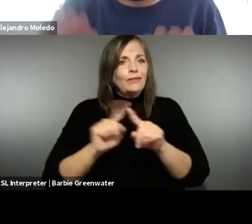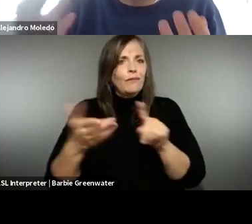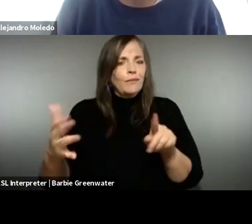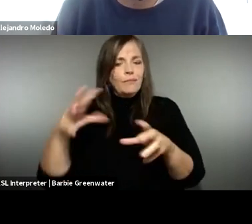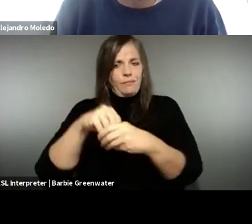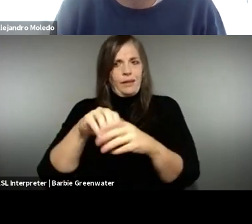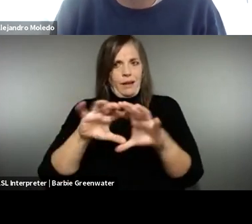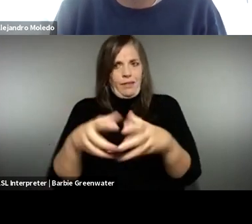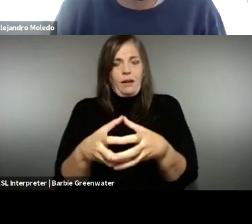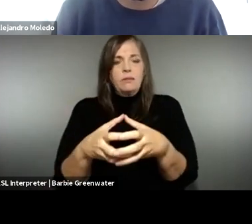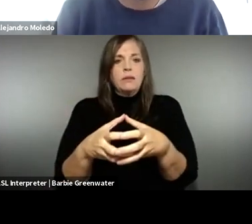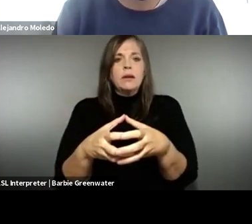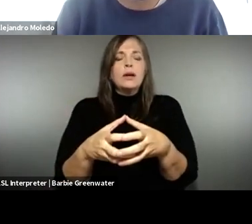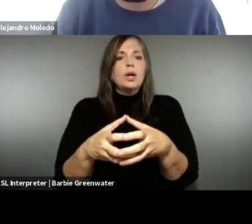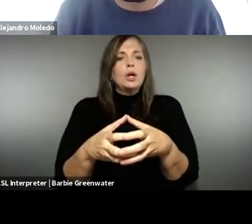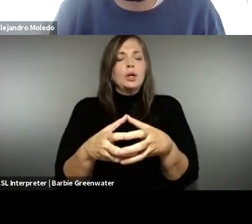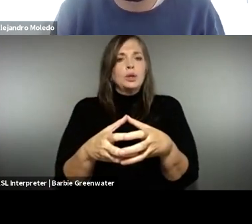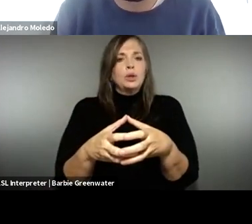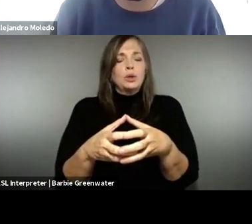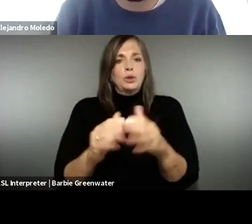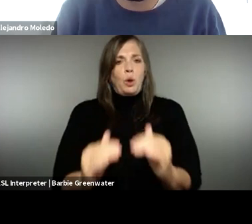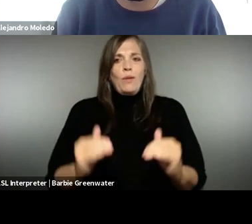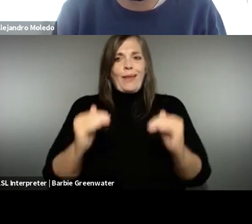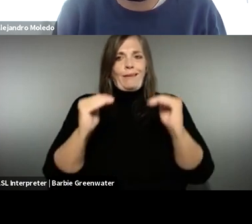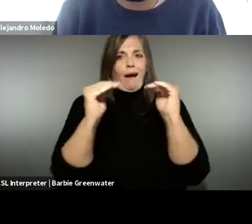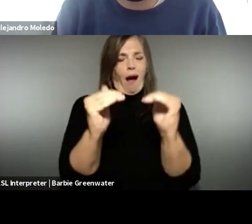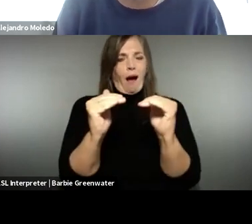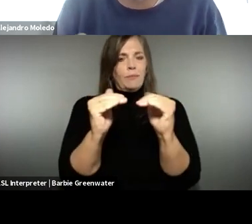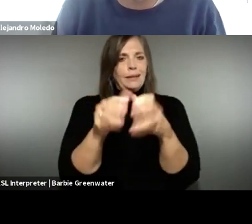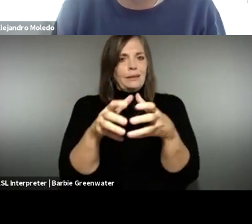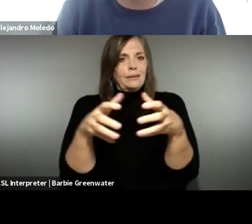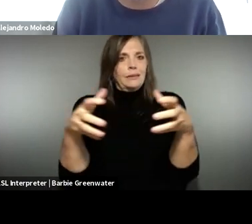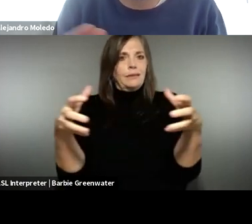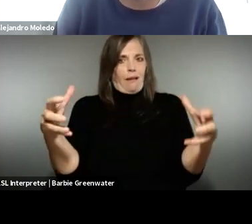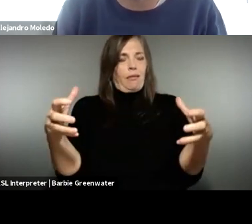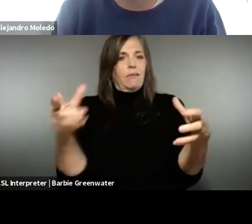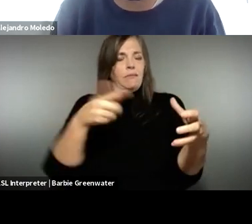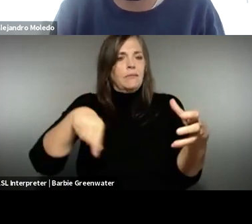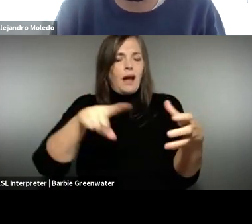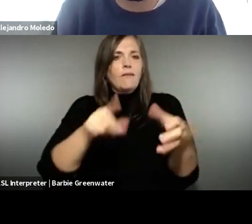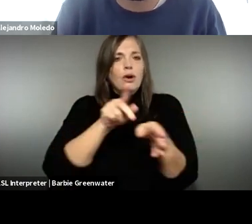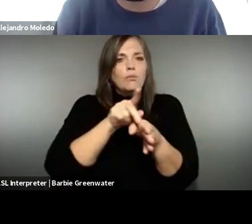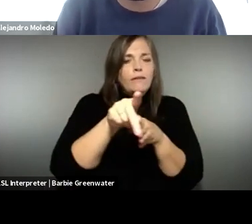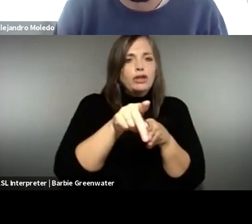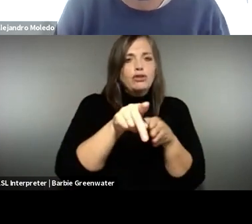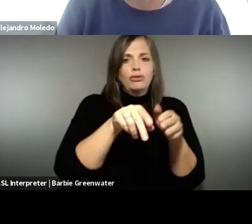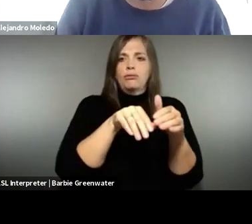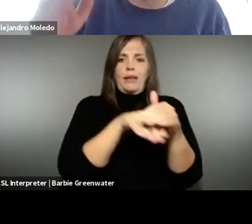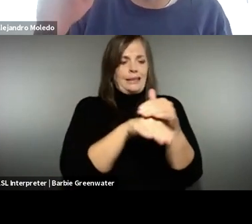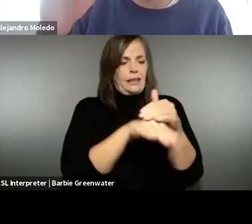the environment, transport and so forth. So we do support the upscaling of accessibility